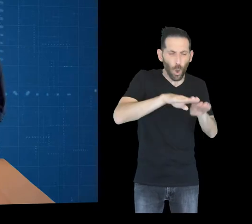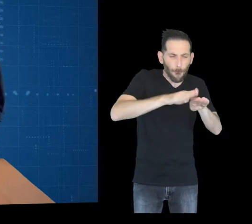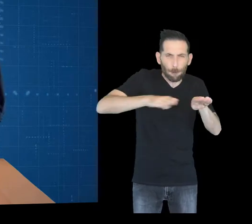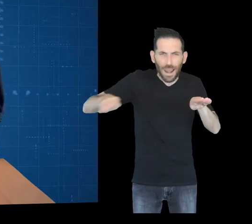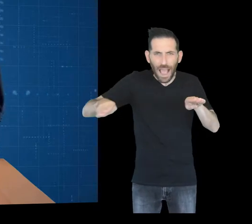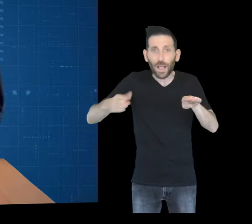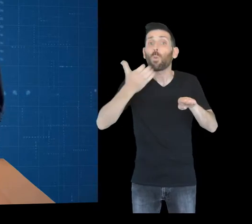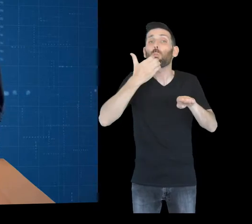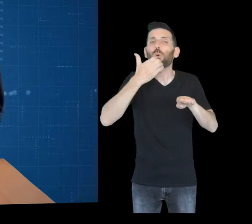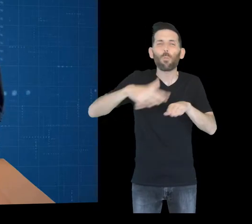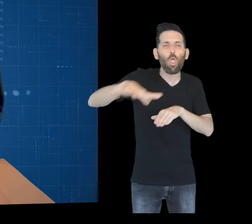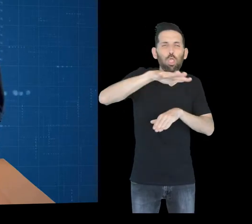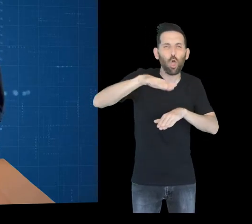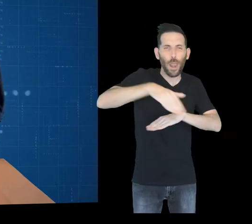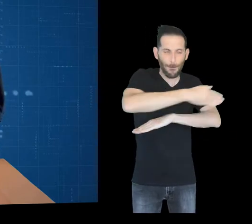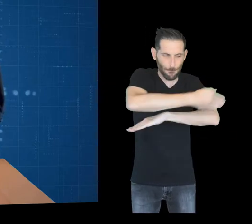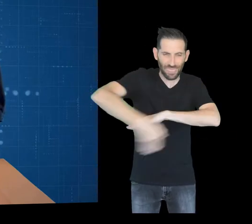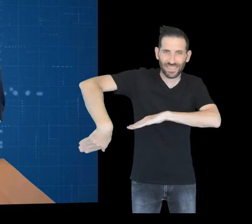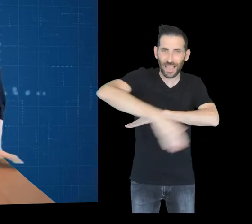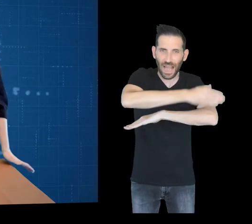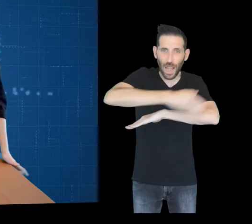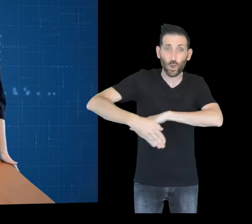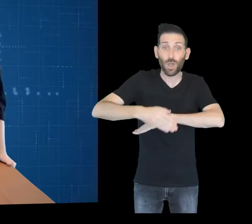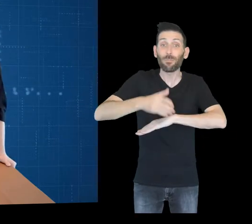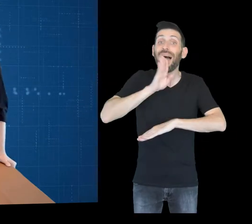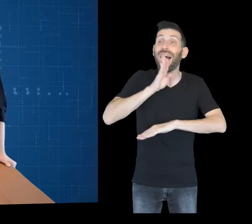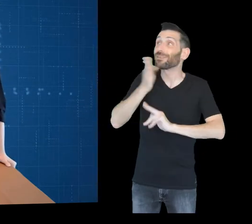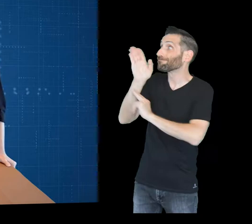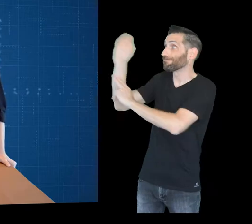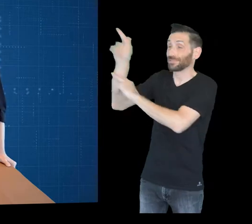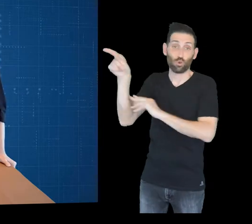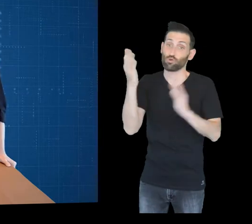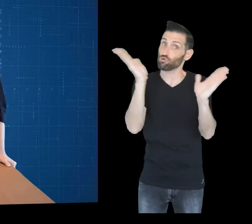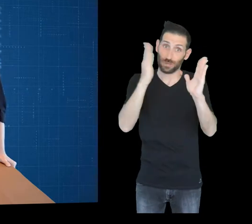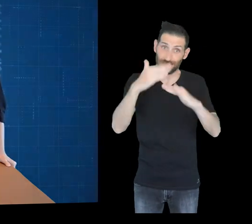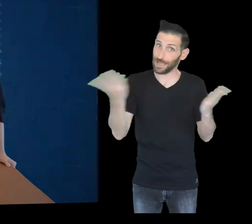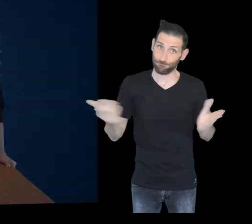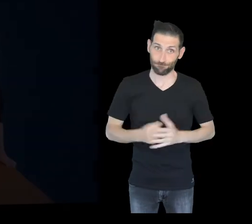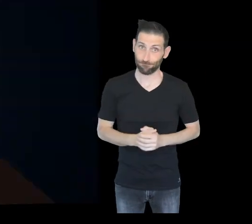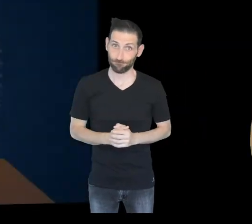like those which make up the Mediterranean basin but they don´t appear on this model here.